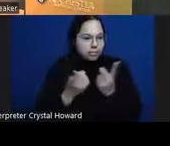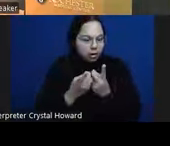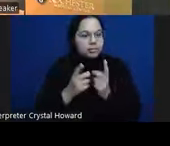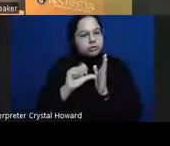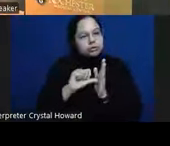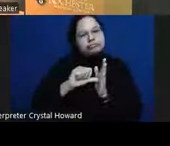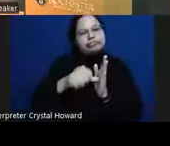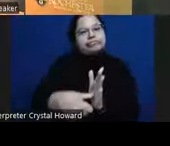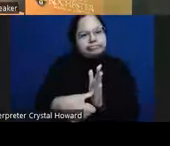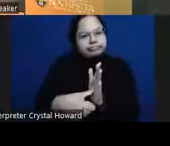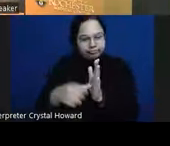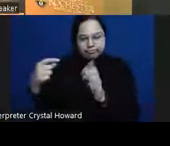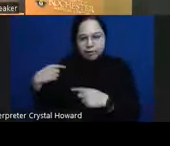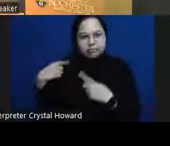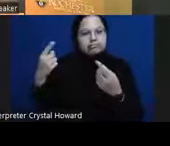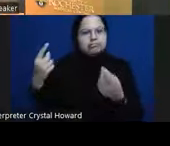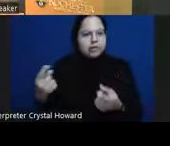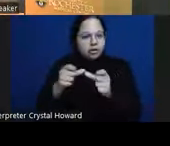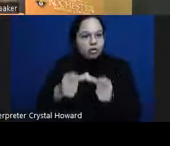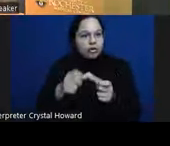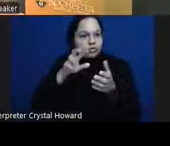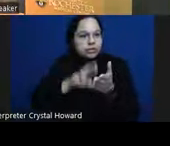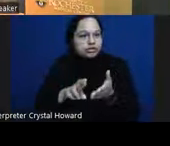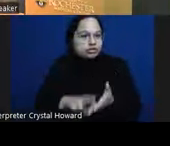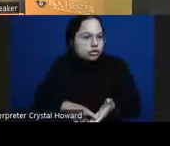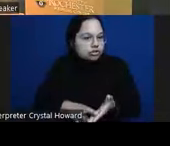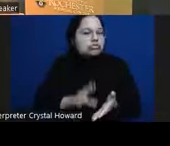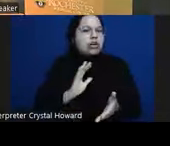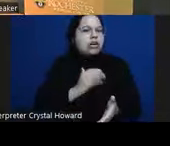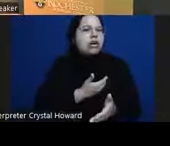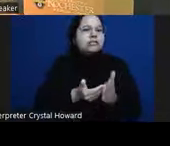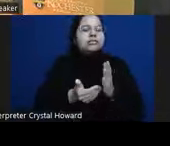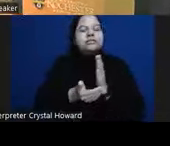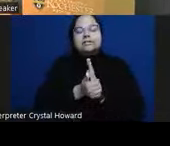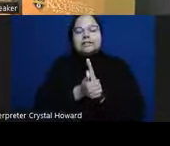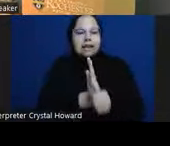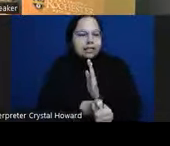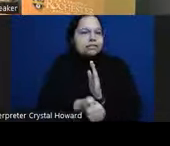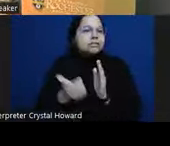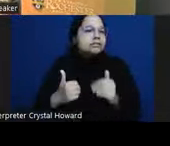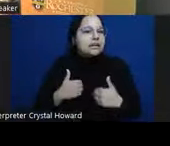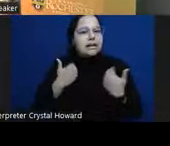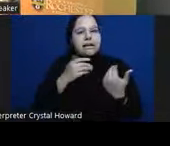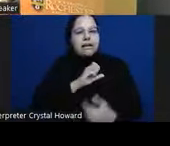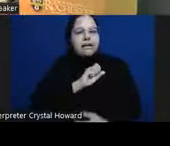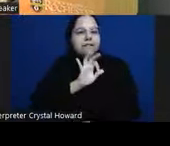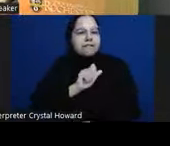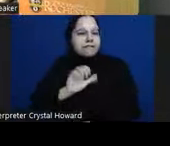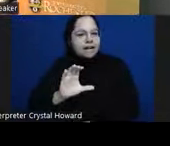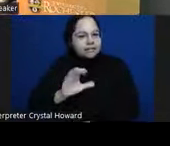uh uh young faculty members I want to note we were going to have four presentations but uh Joy Choy